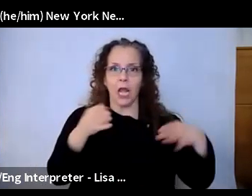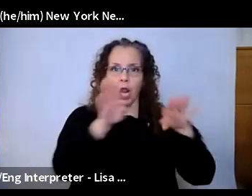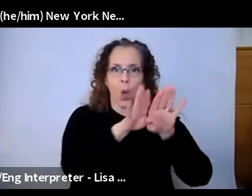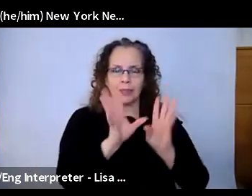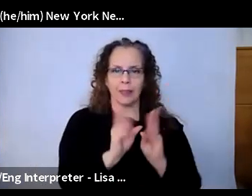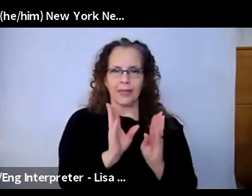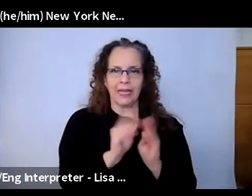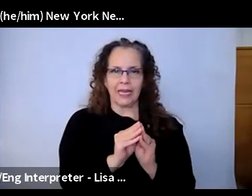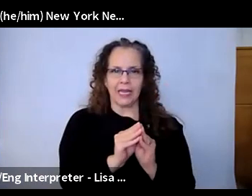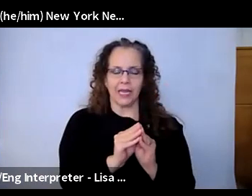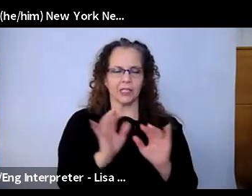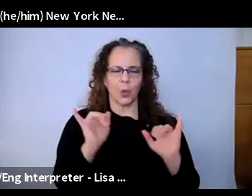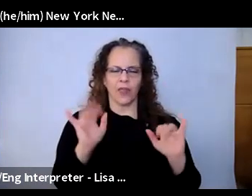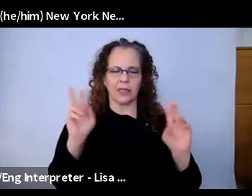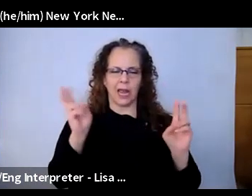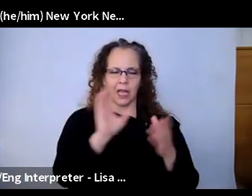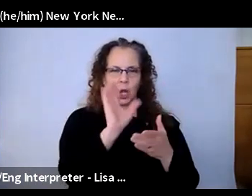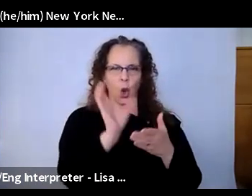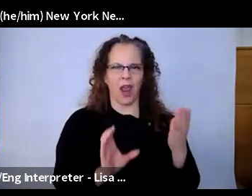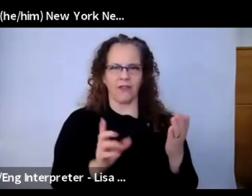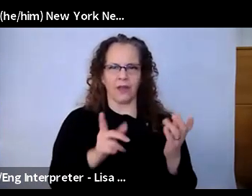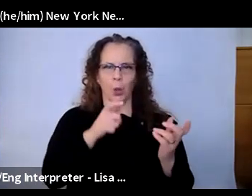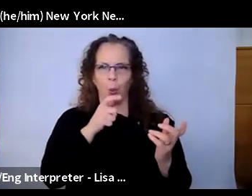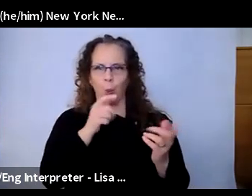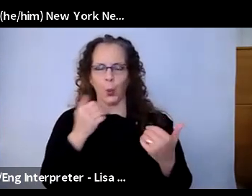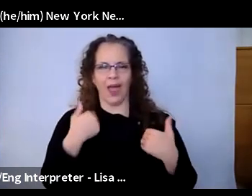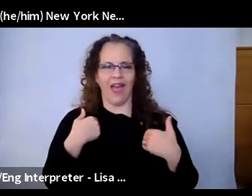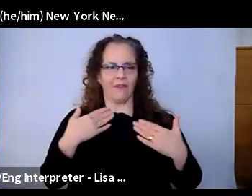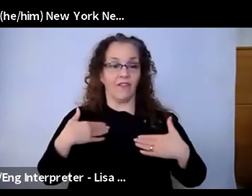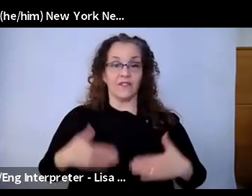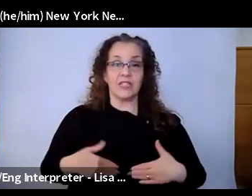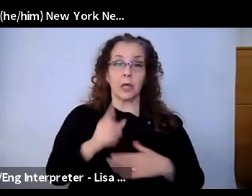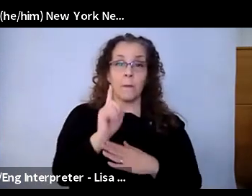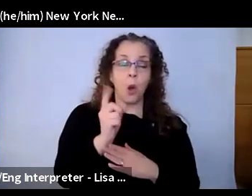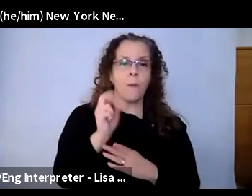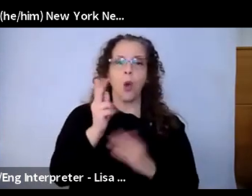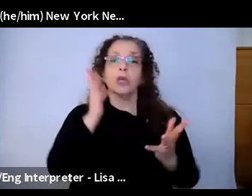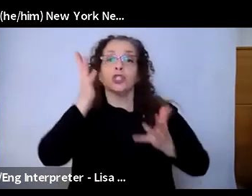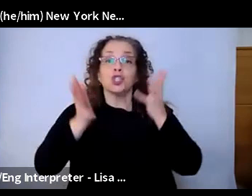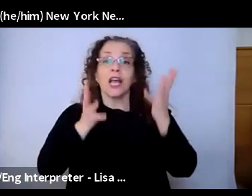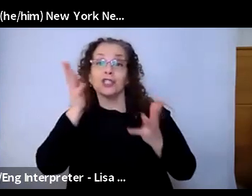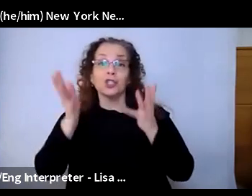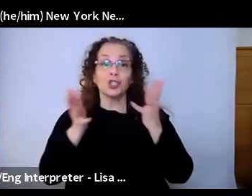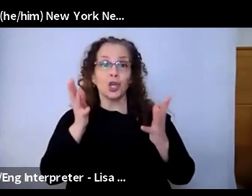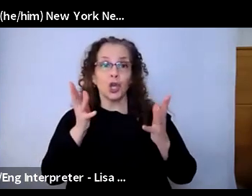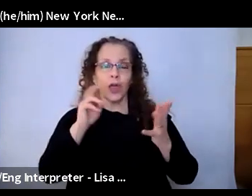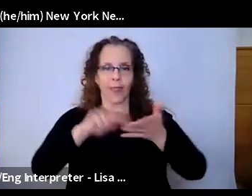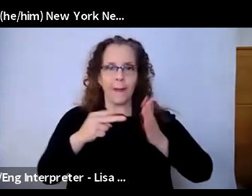that happens, you know, having, like, a physical moment or gesture that signifies that we're ending, and now you can